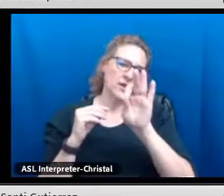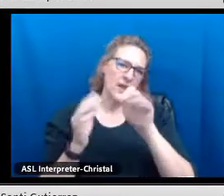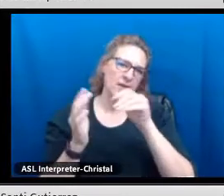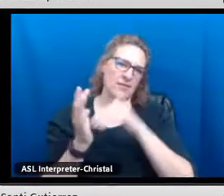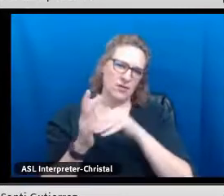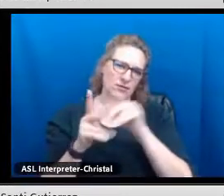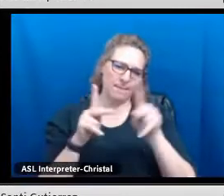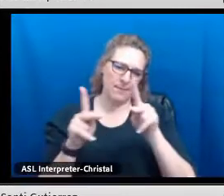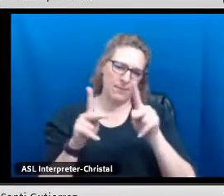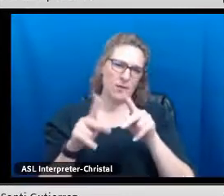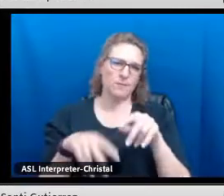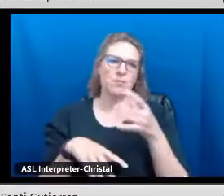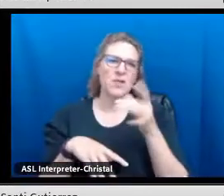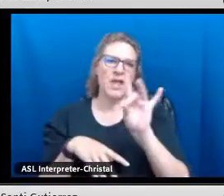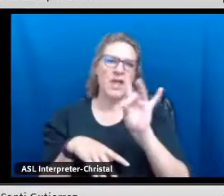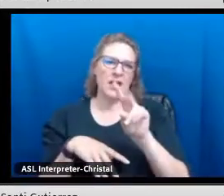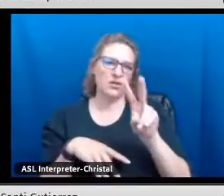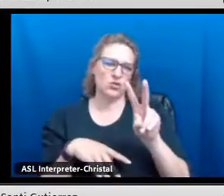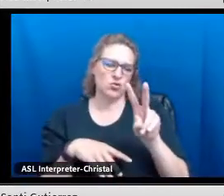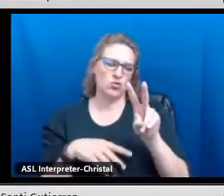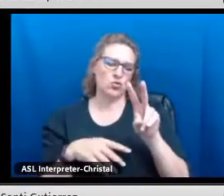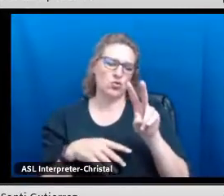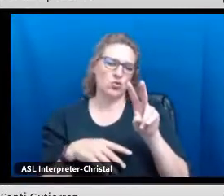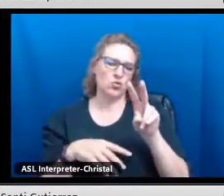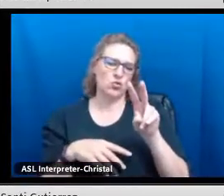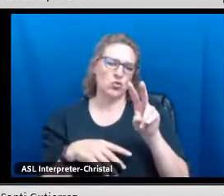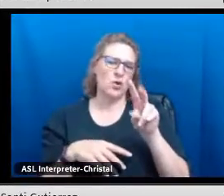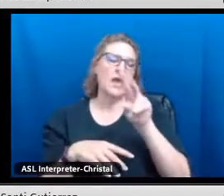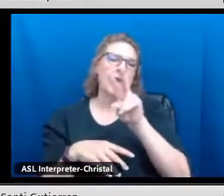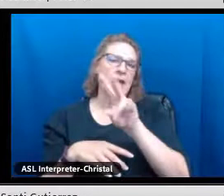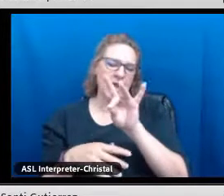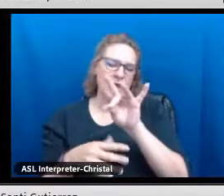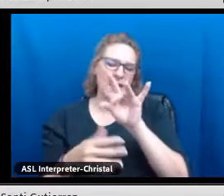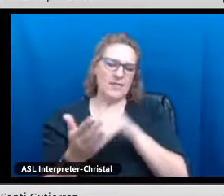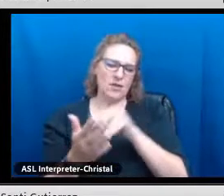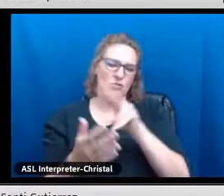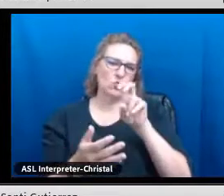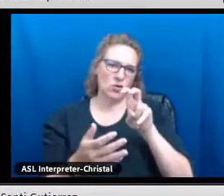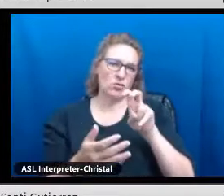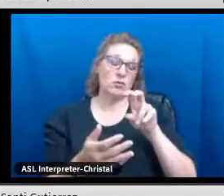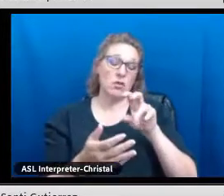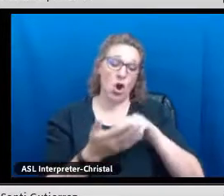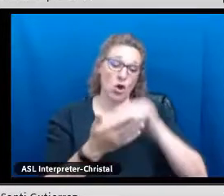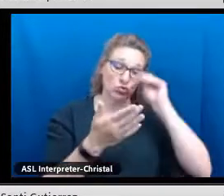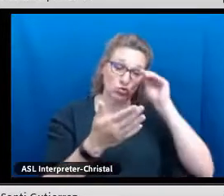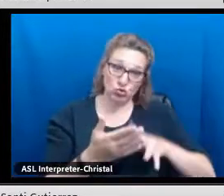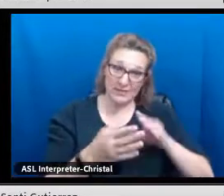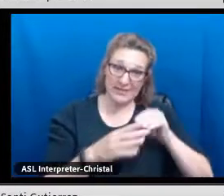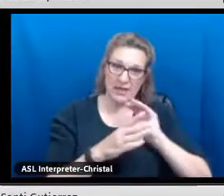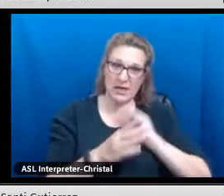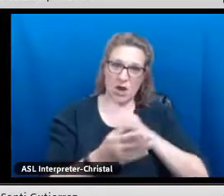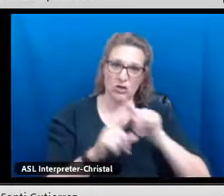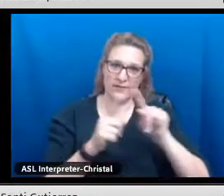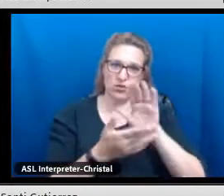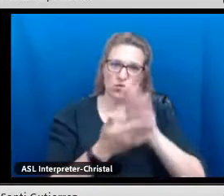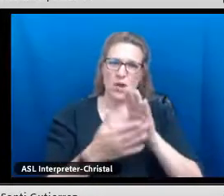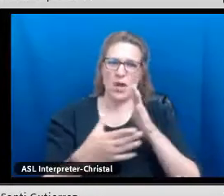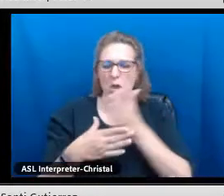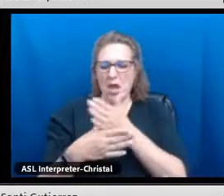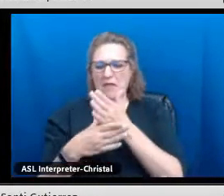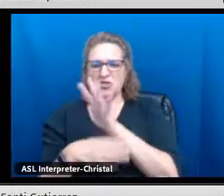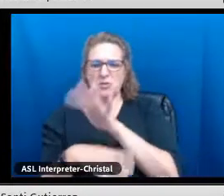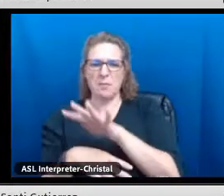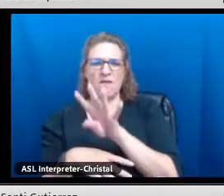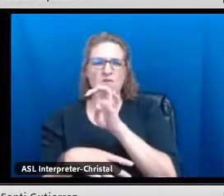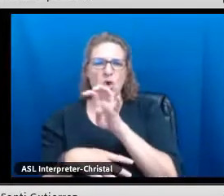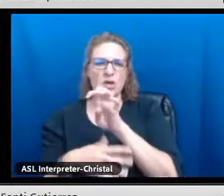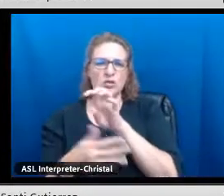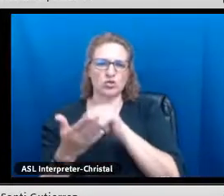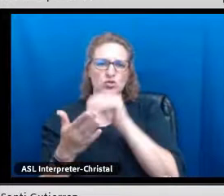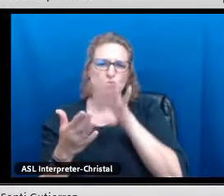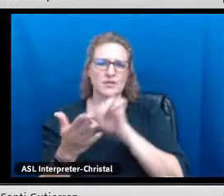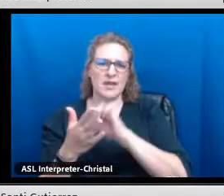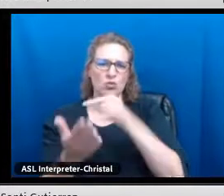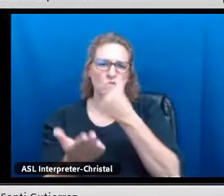We are a population about 39,000 or so, 8,200 of those are students in our different schools